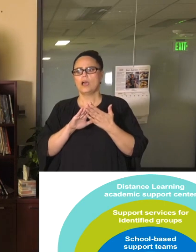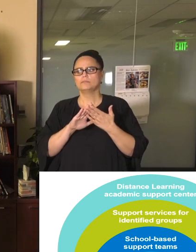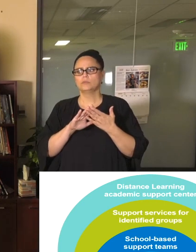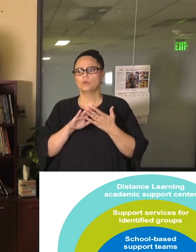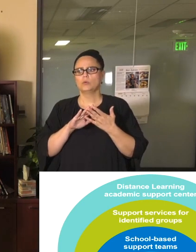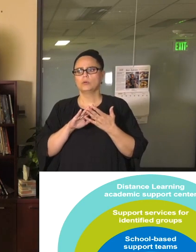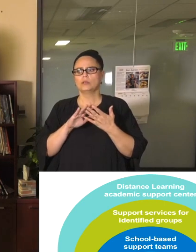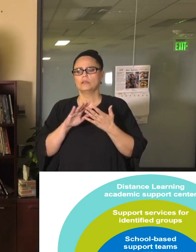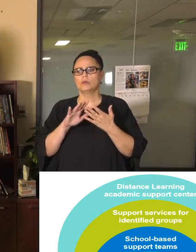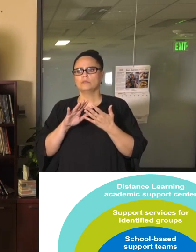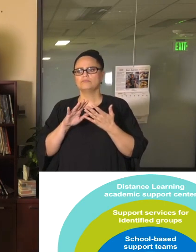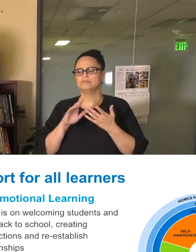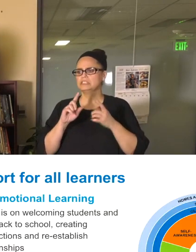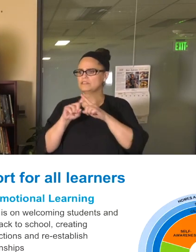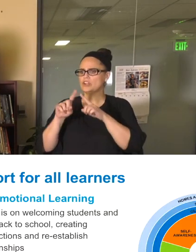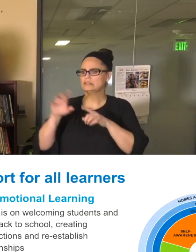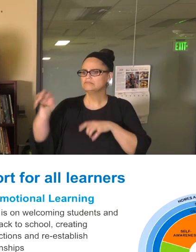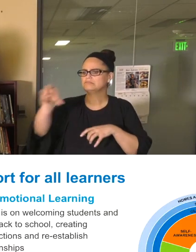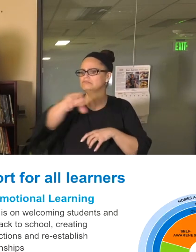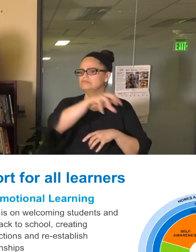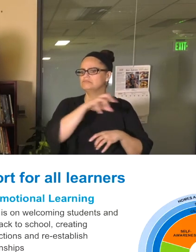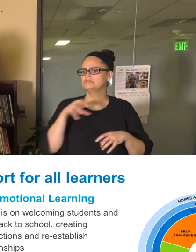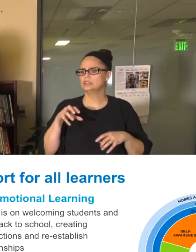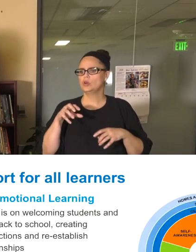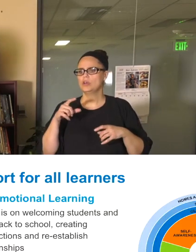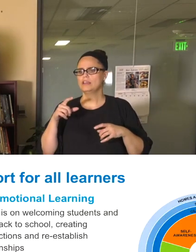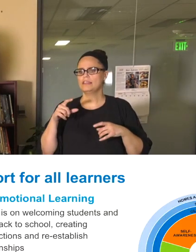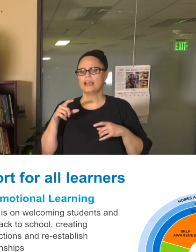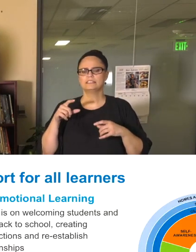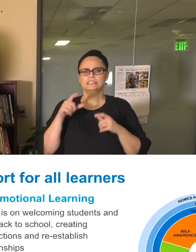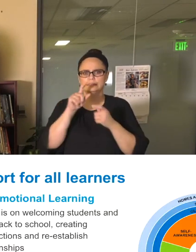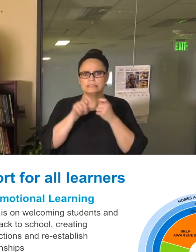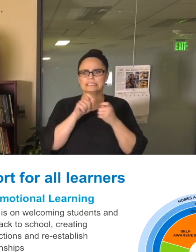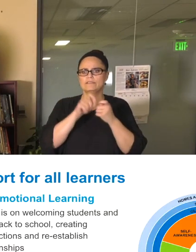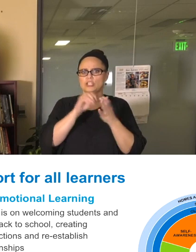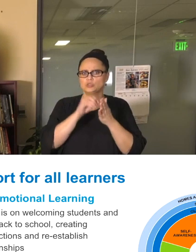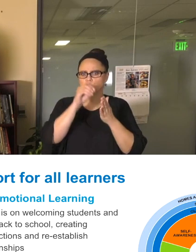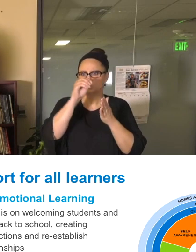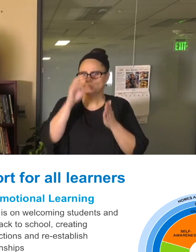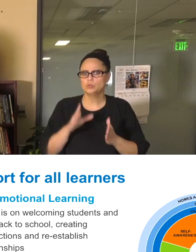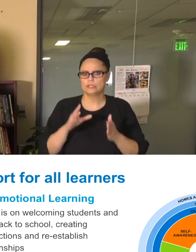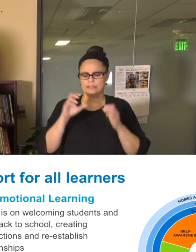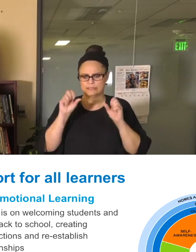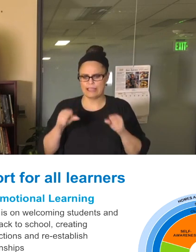support from our school staff. Now these might be incredibly small ratios. It might be